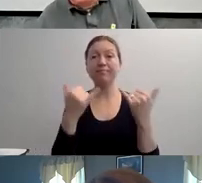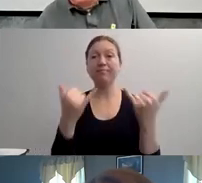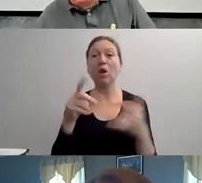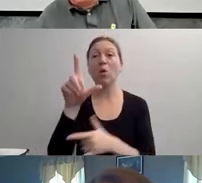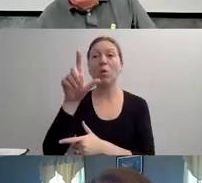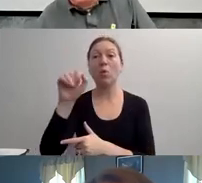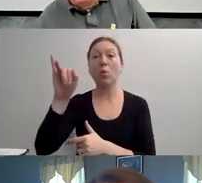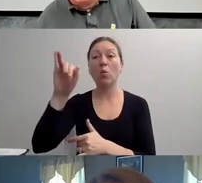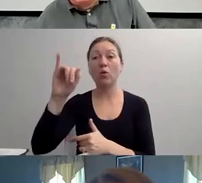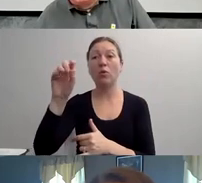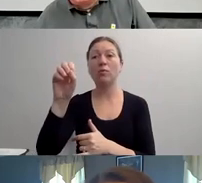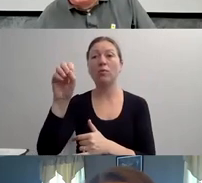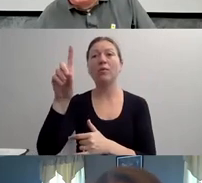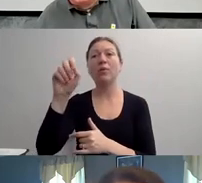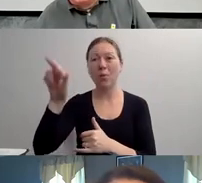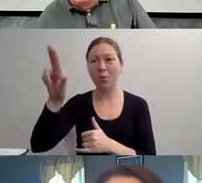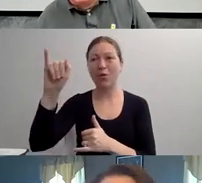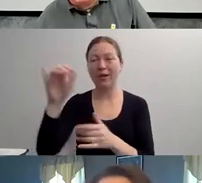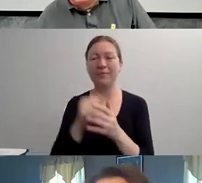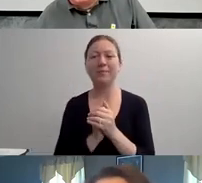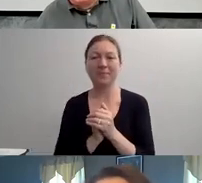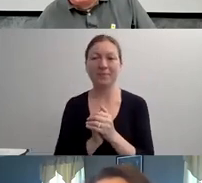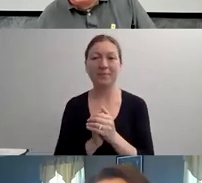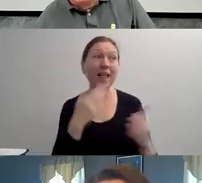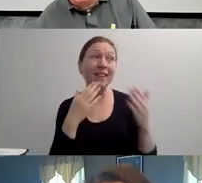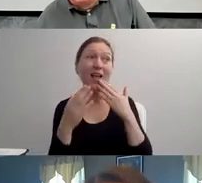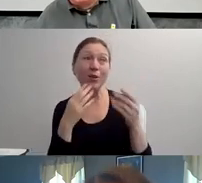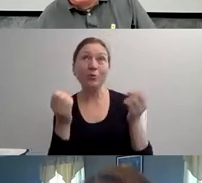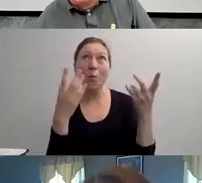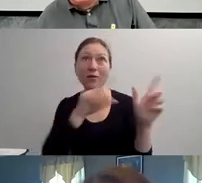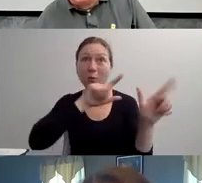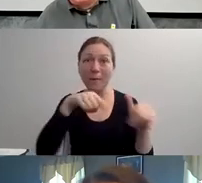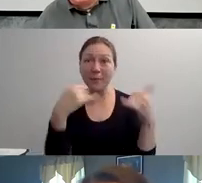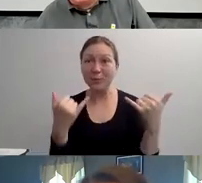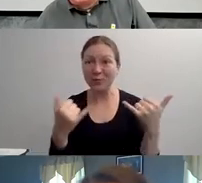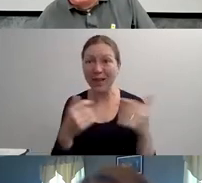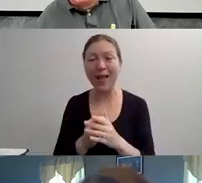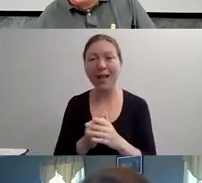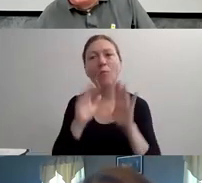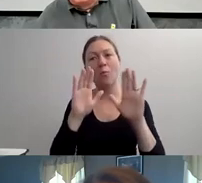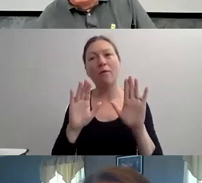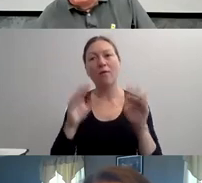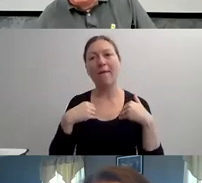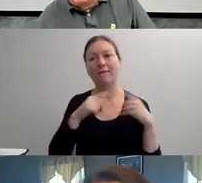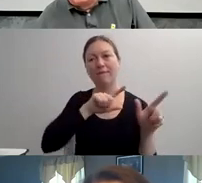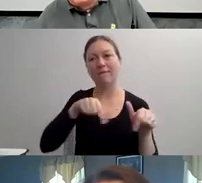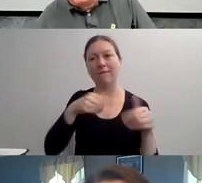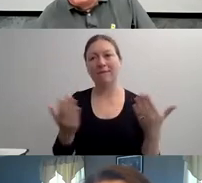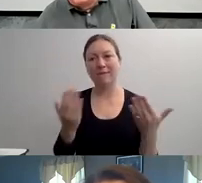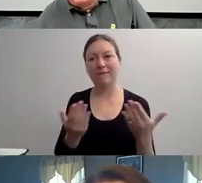YOU'LL SEE THE LARGEST CATEGORY IS AMBULATORY DISABILITIES, FOLLOWED BY HEARING AND THEN VISION.